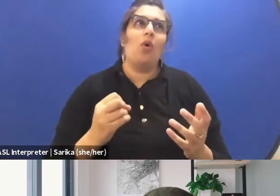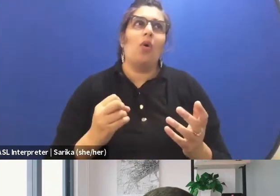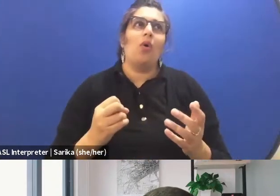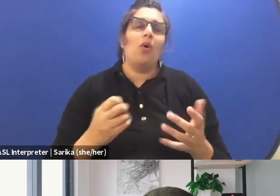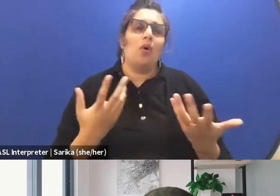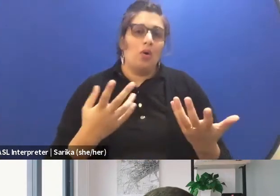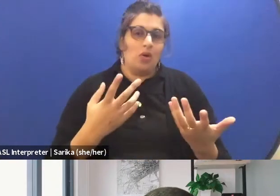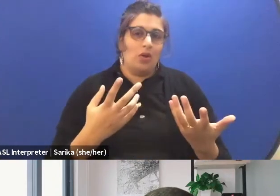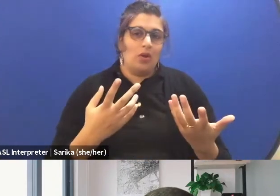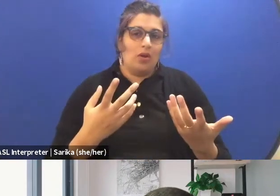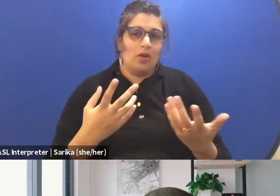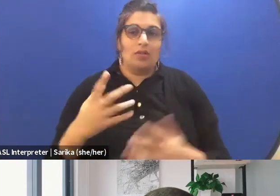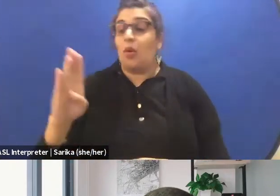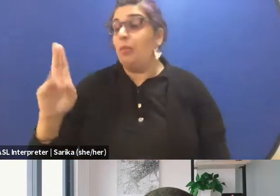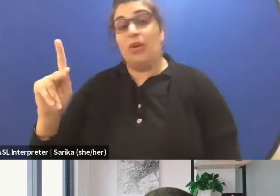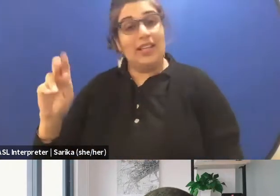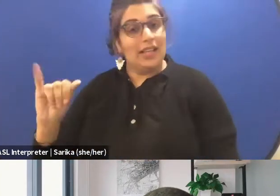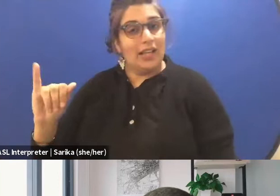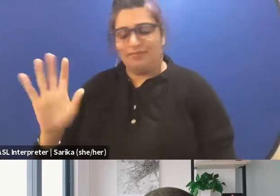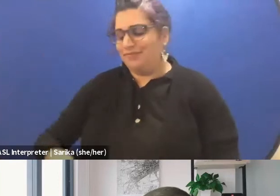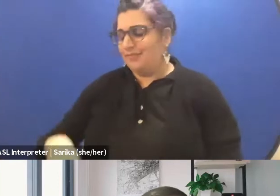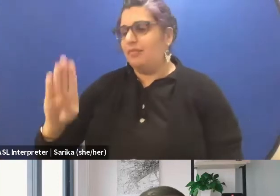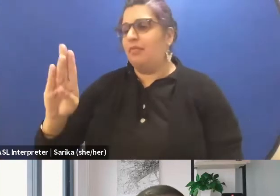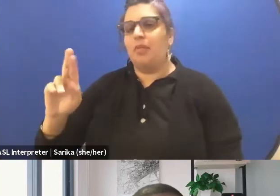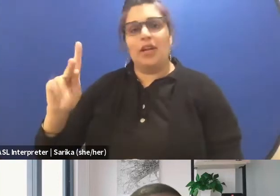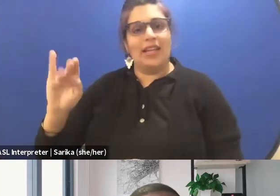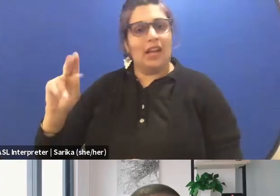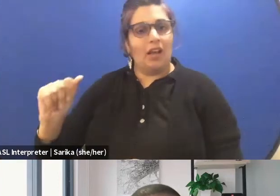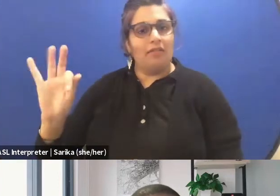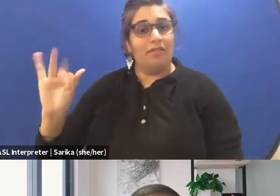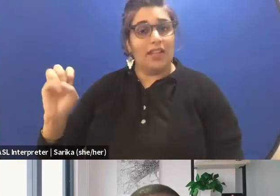in Burkina Faso, we are facing the terrorism attacks.